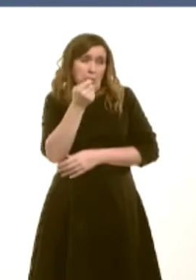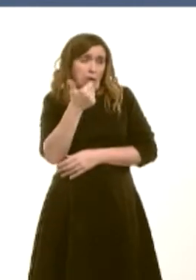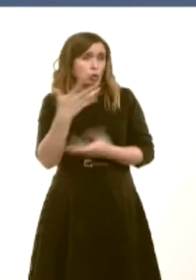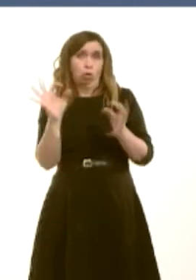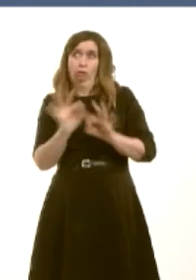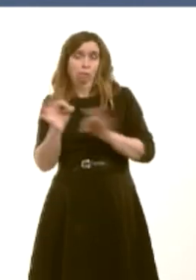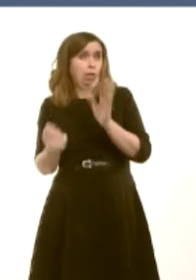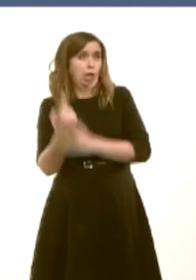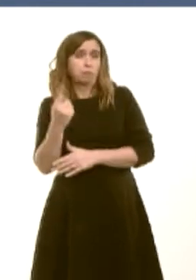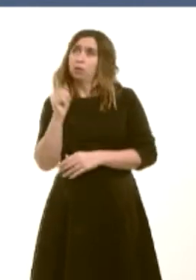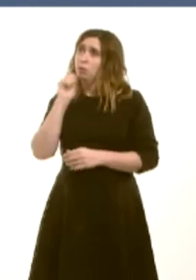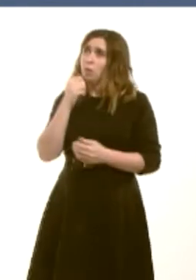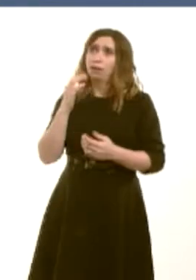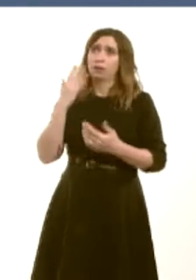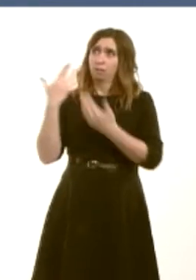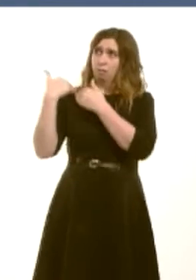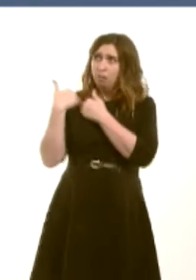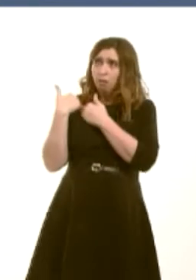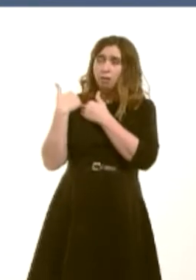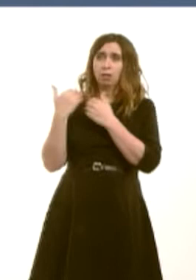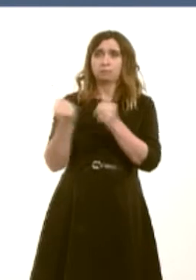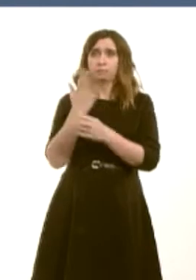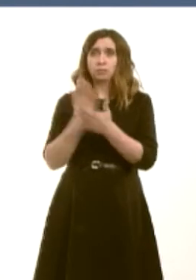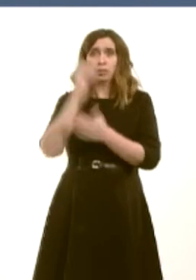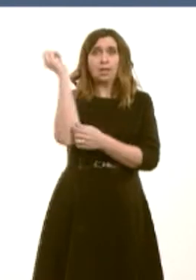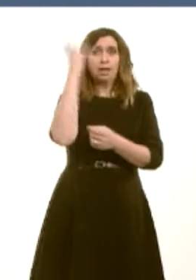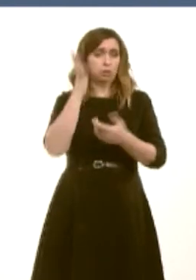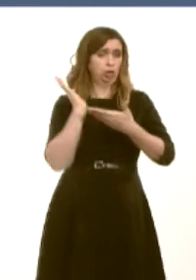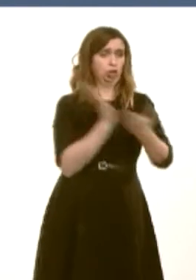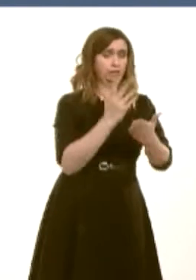responsibility for patient transport so that the ambulance service is allowed to focus